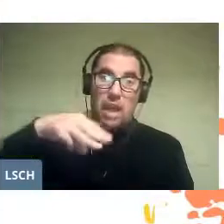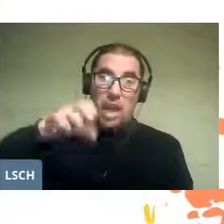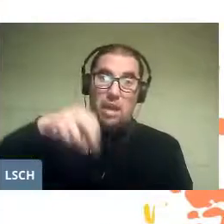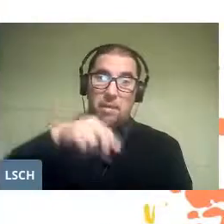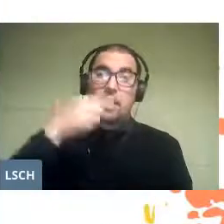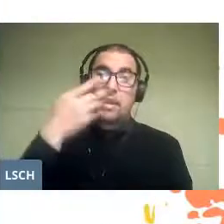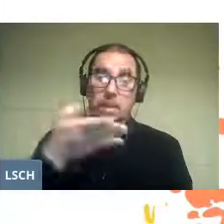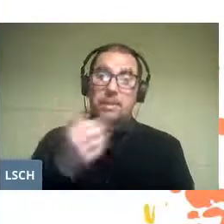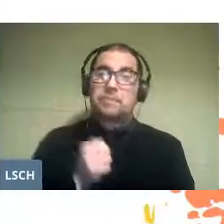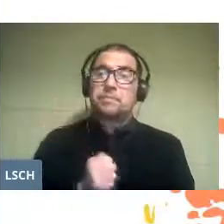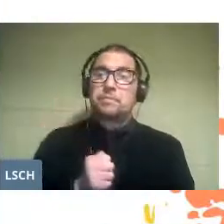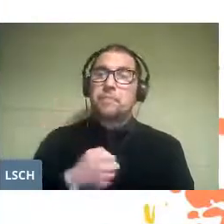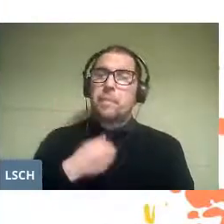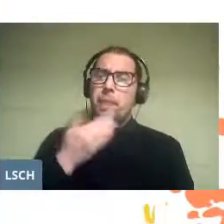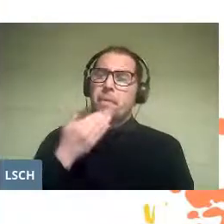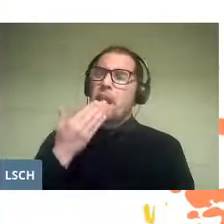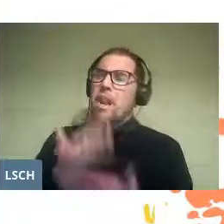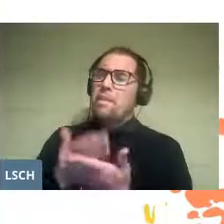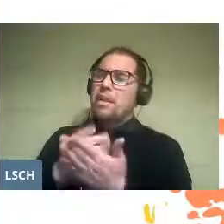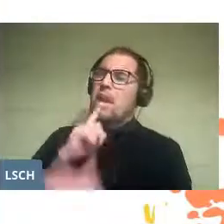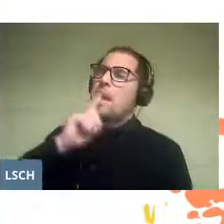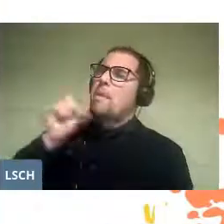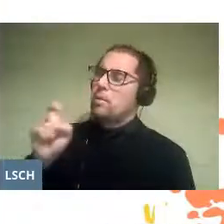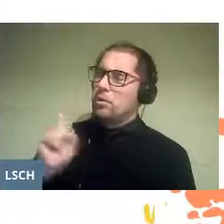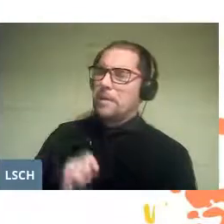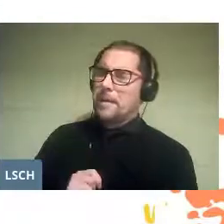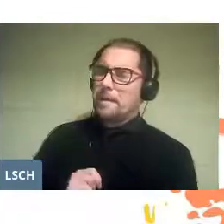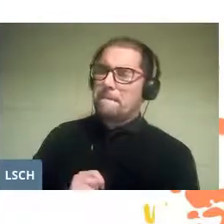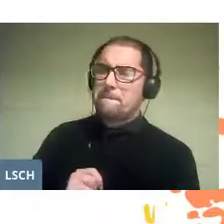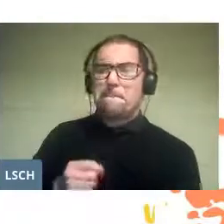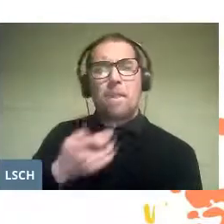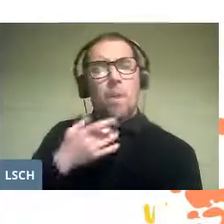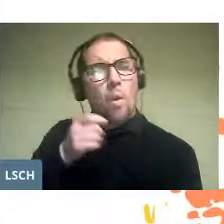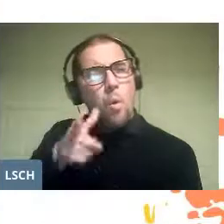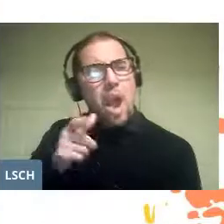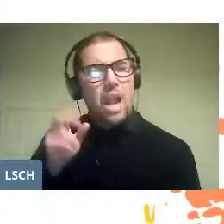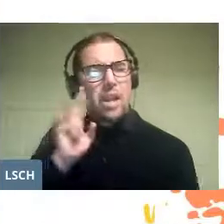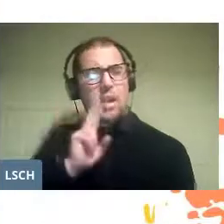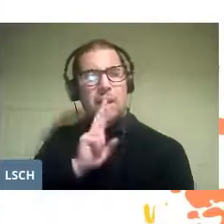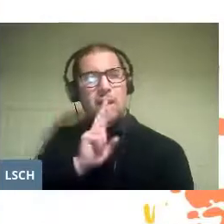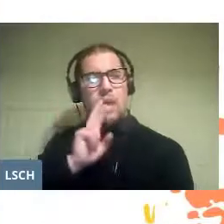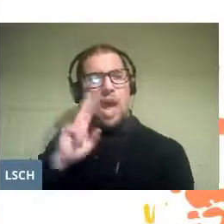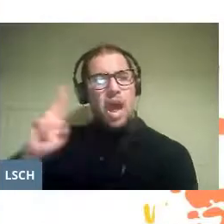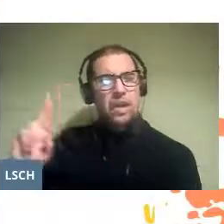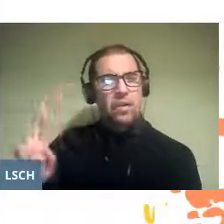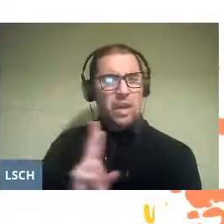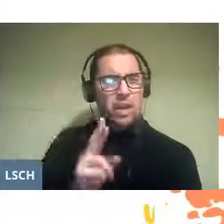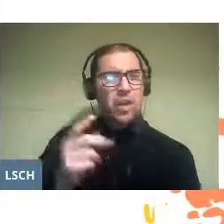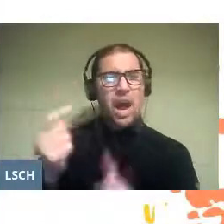And I asked her the following question: What effect has participation in an opera